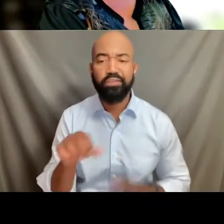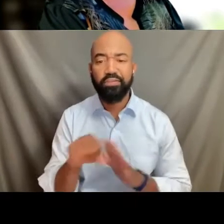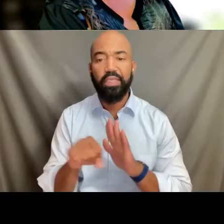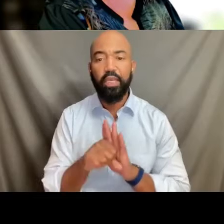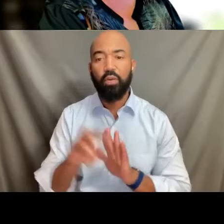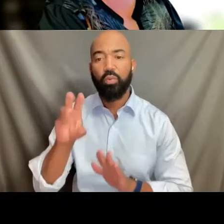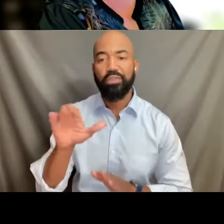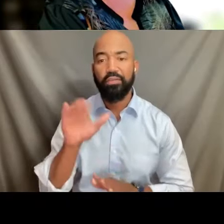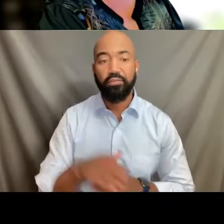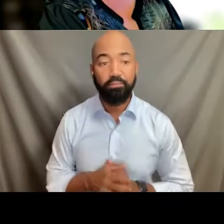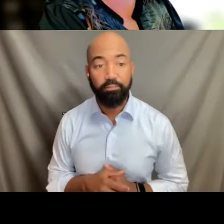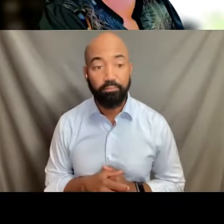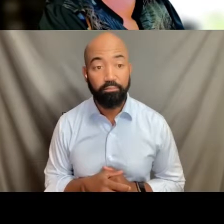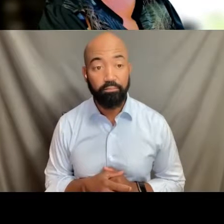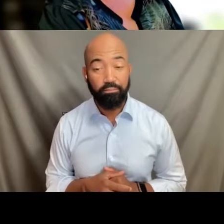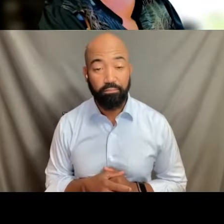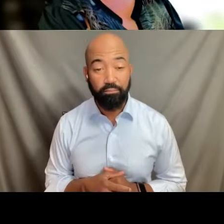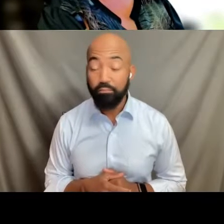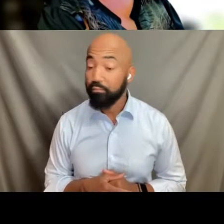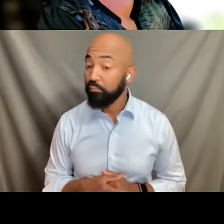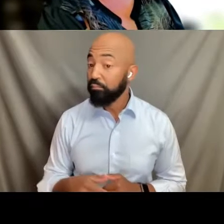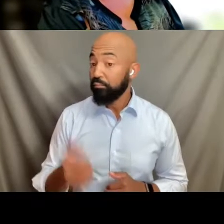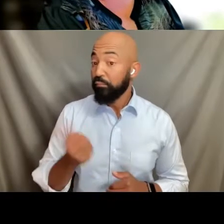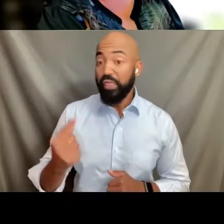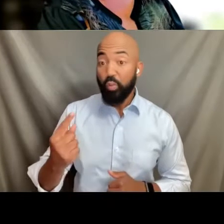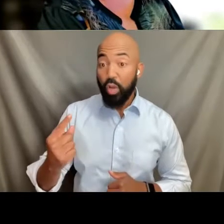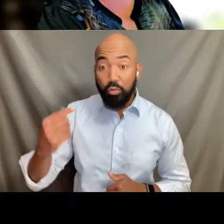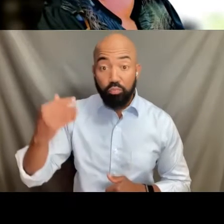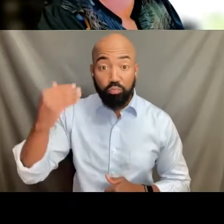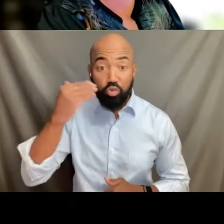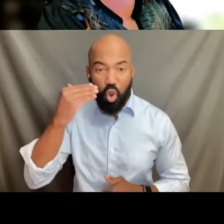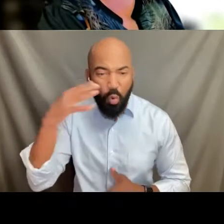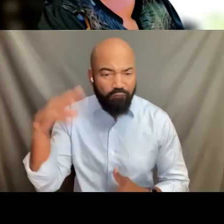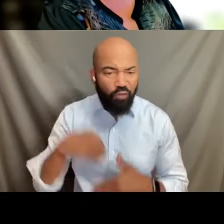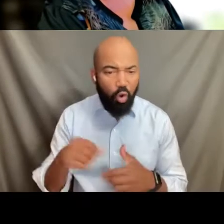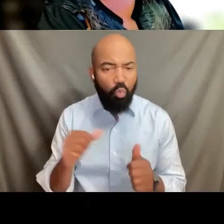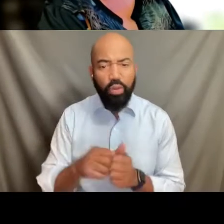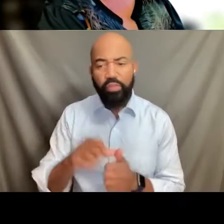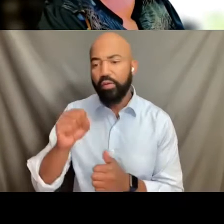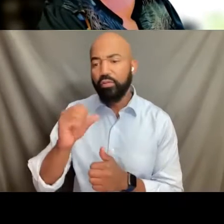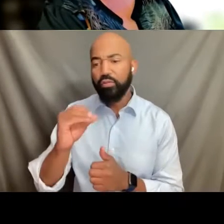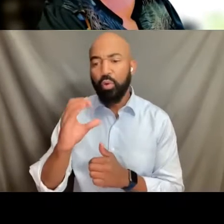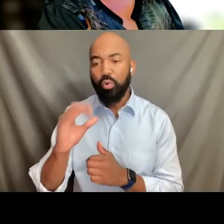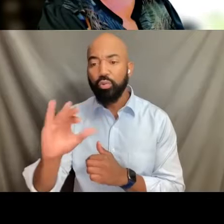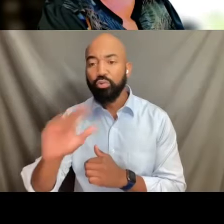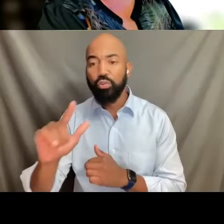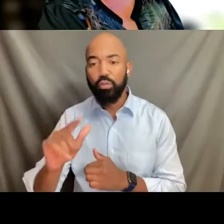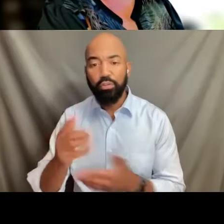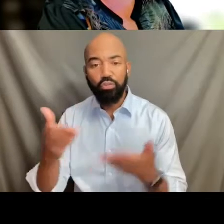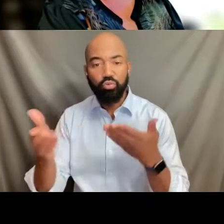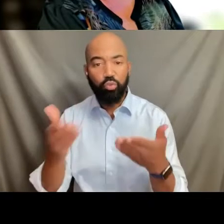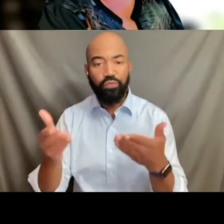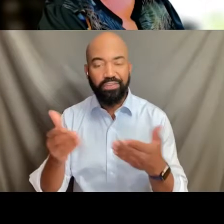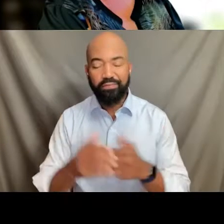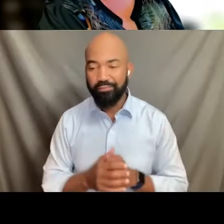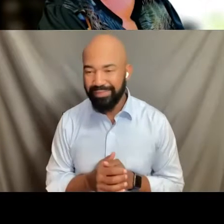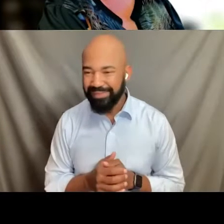Right now, as anybody who does social services knows, in Wisconsin, it's easier to find services